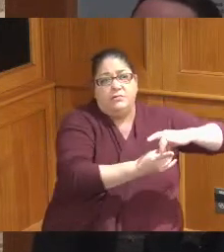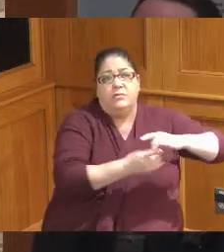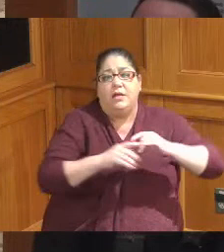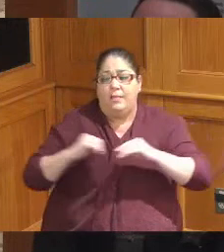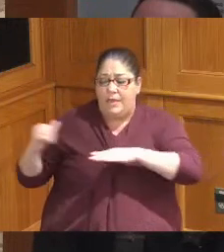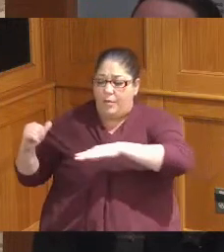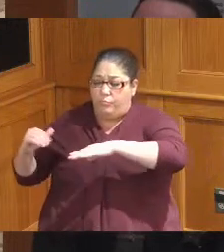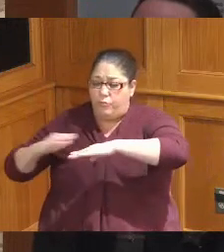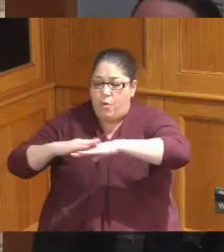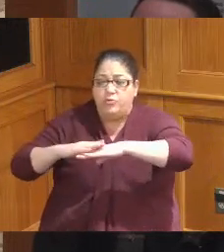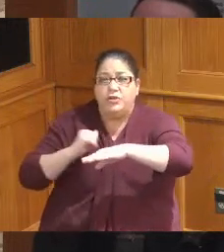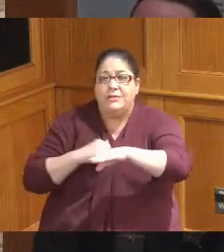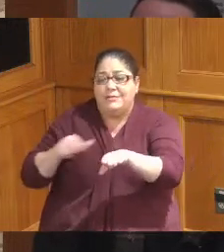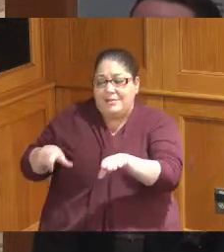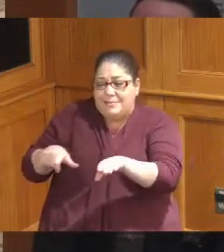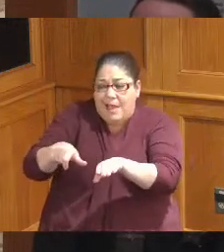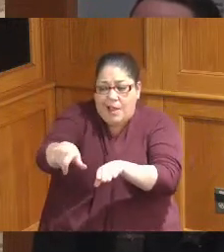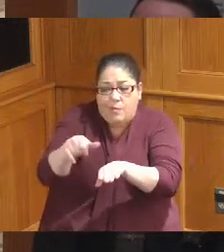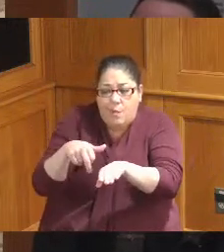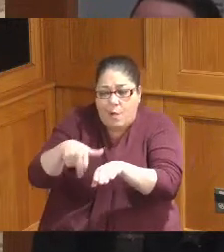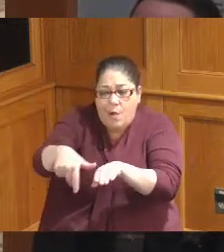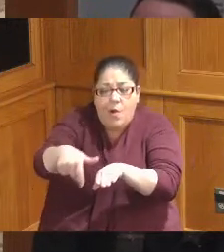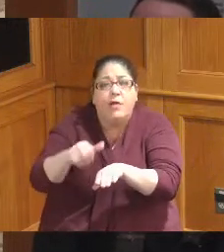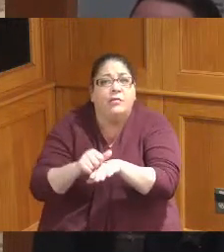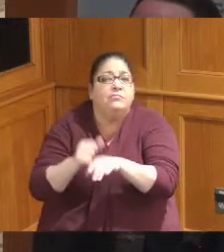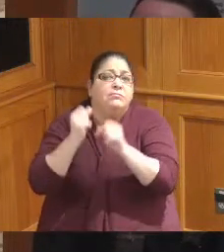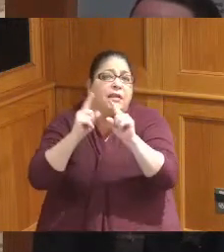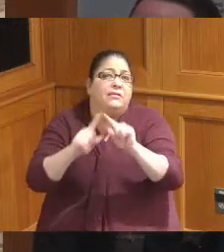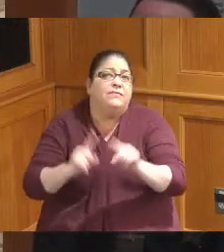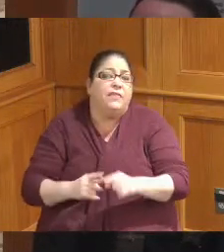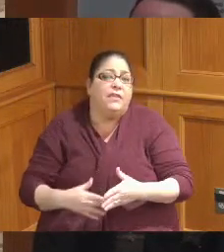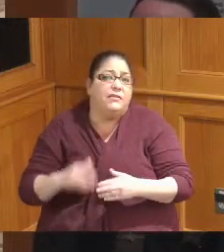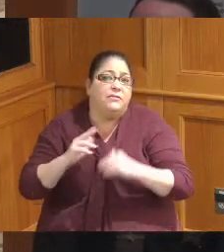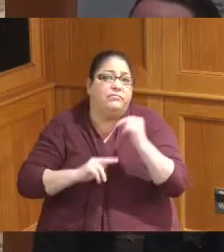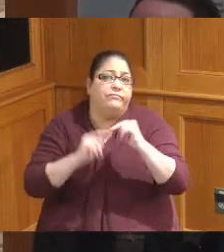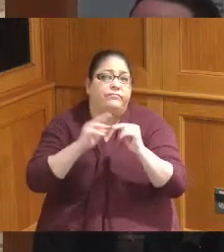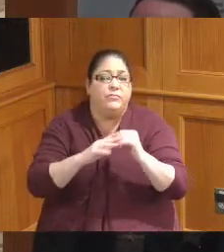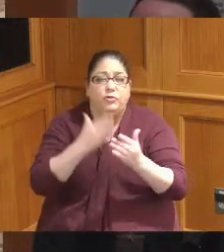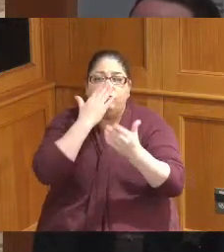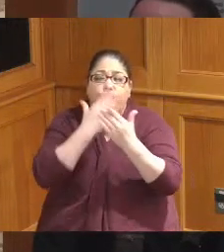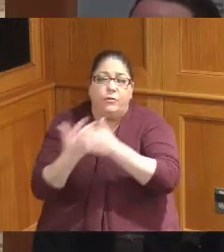some sidewalk work some small superstructure work so that's a good example of Partnerships